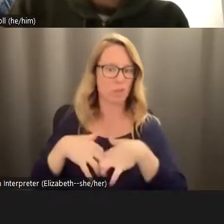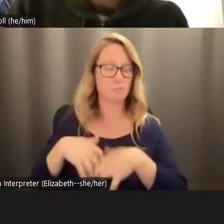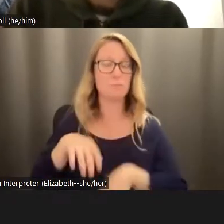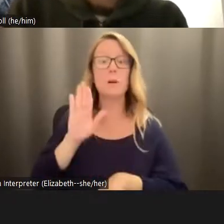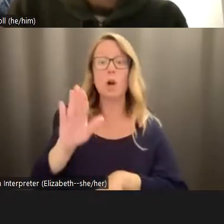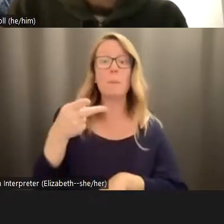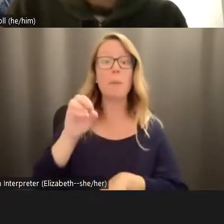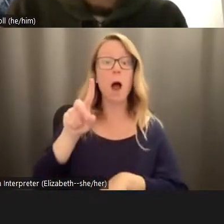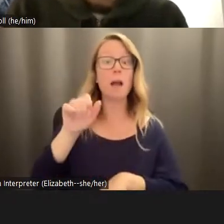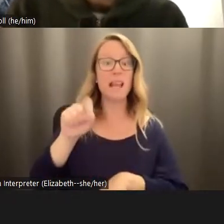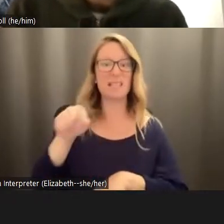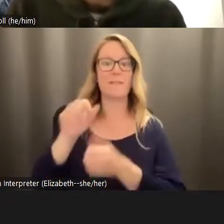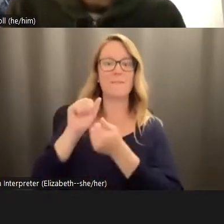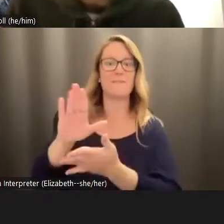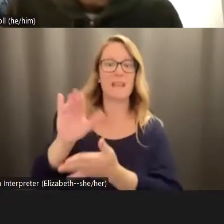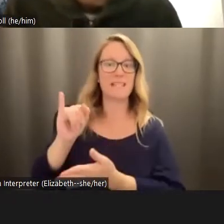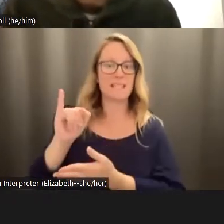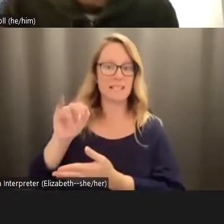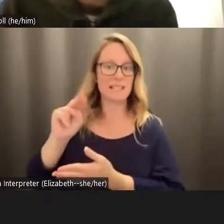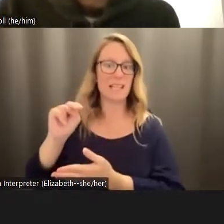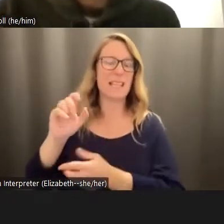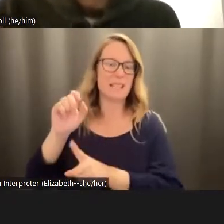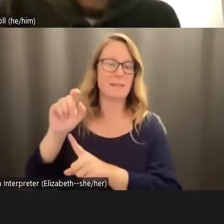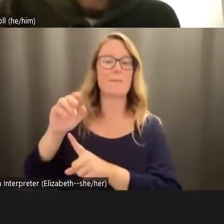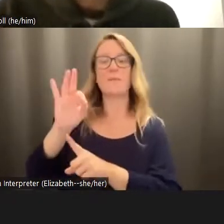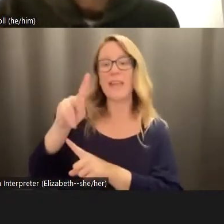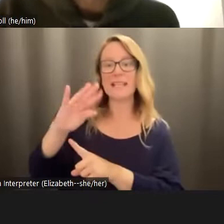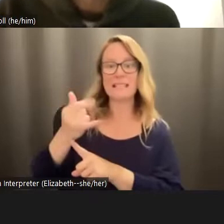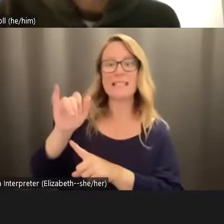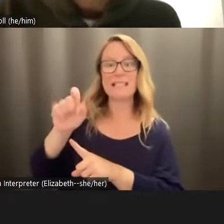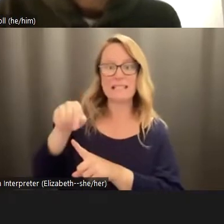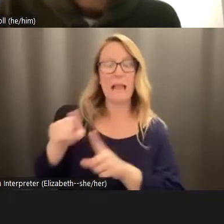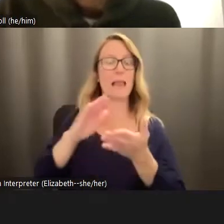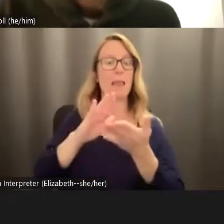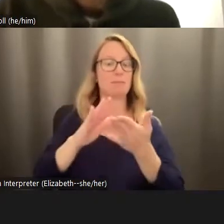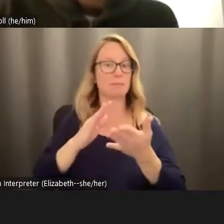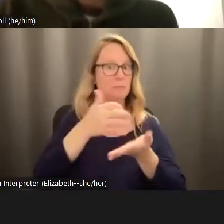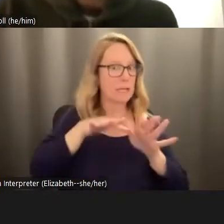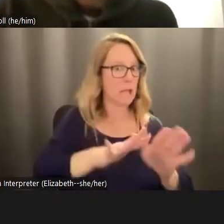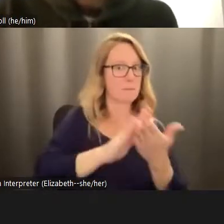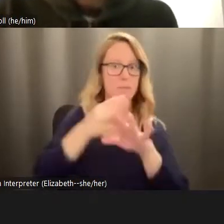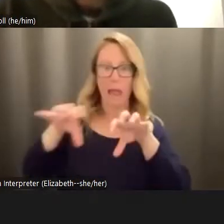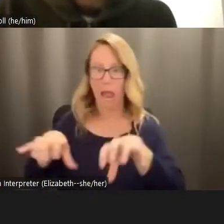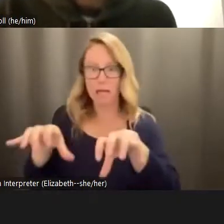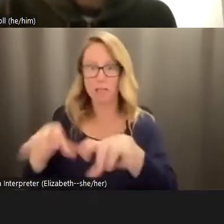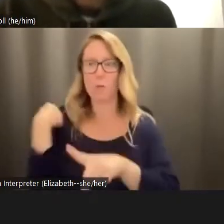also gives people tools to channel inco anxiety into action. We are so very, very excited to welcome her this